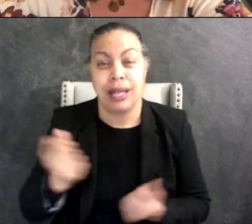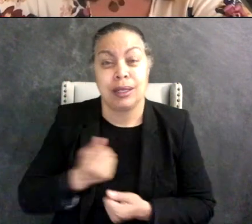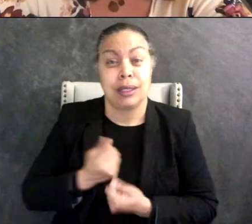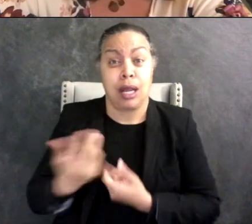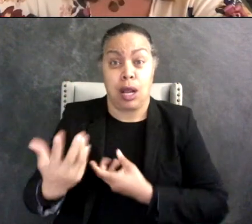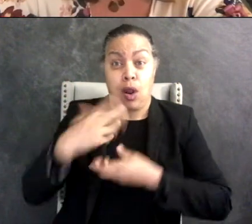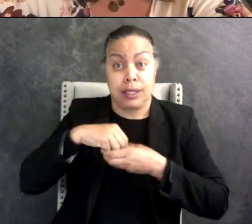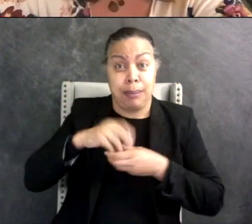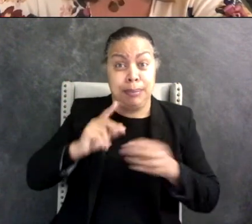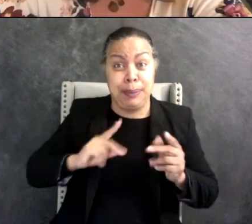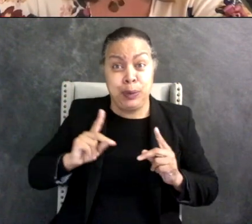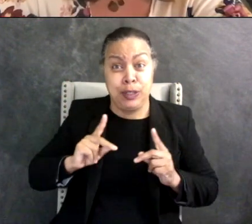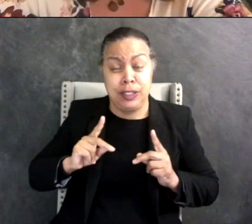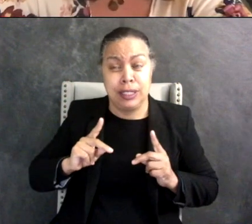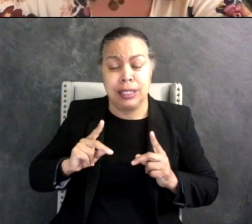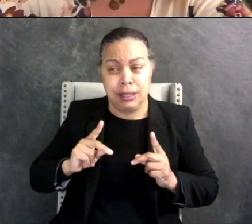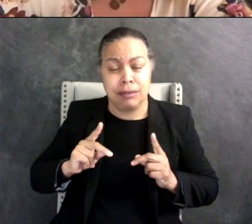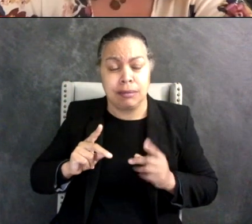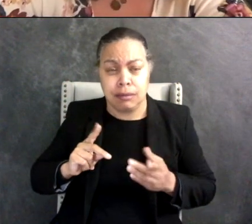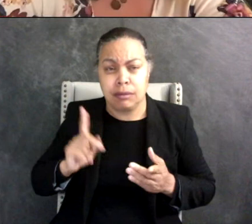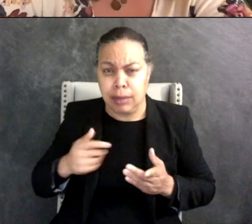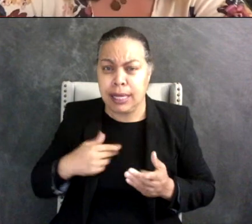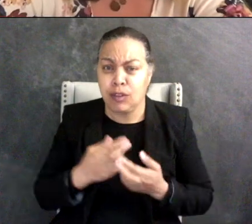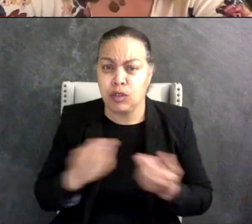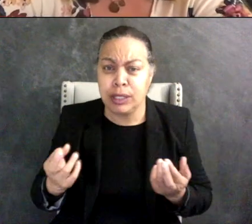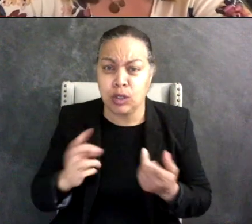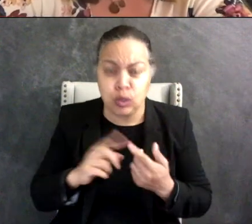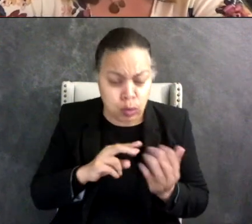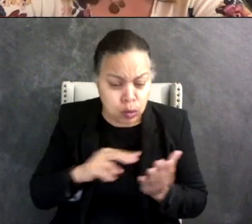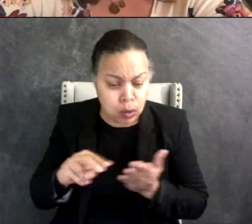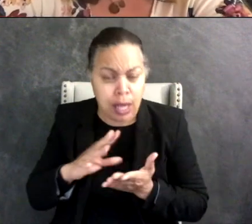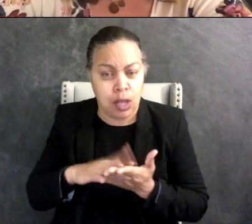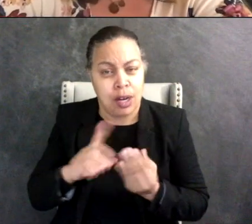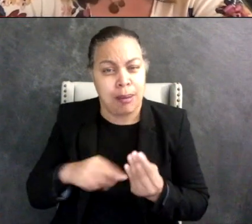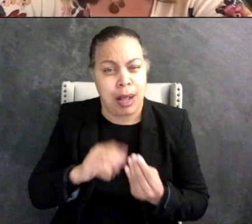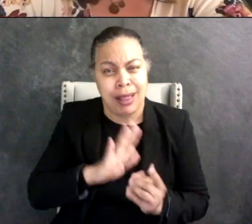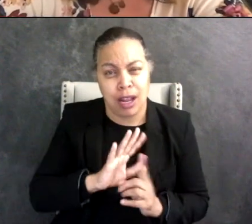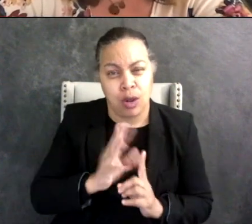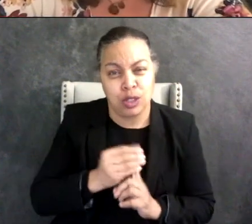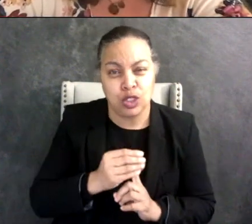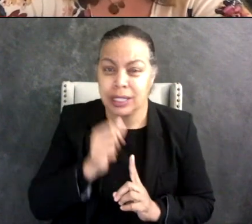where they could you know learn about autistic culture and not be ashamed of who they were.